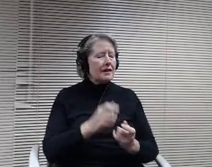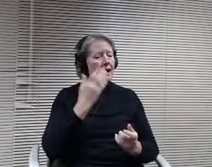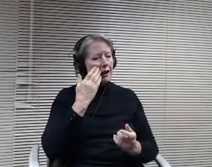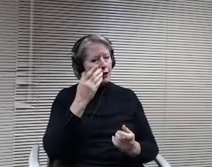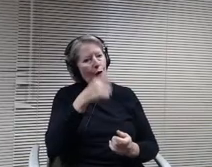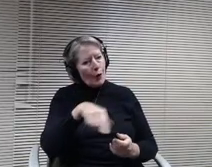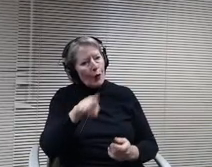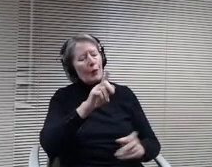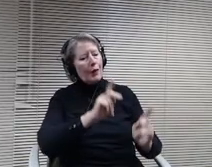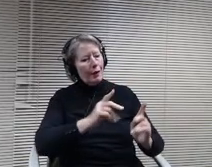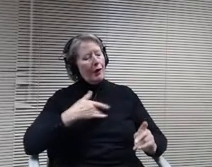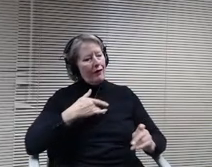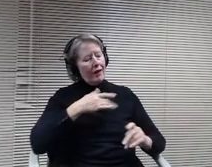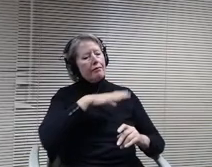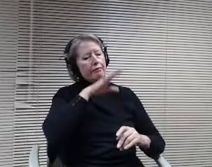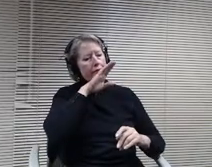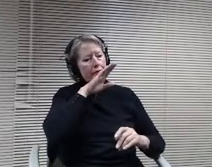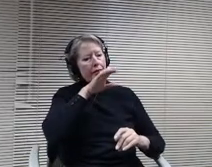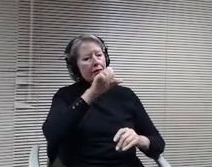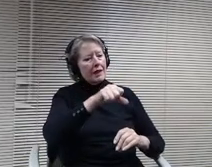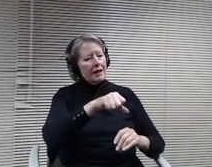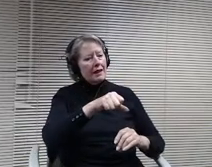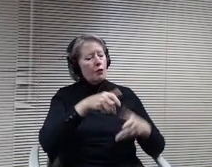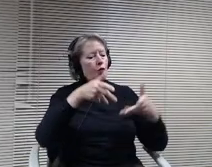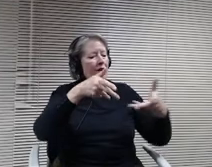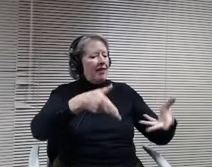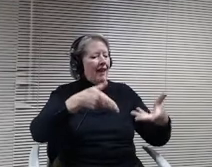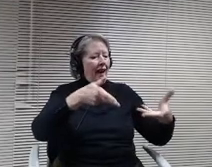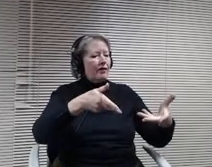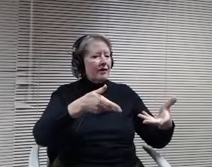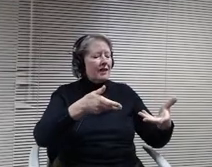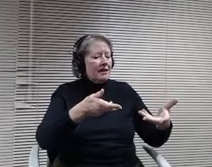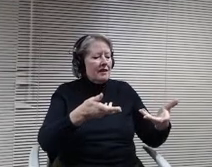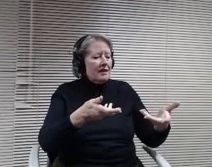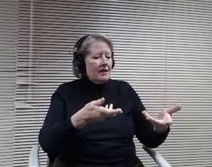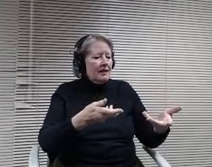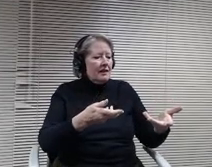left at the mercy of the of the perpetrator. If you will, to